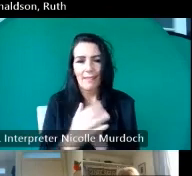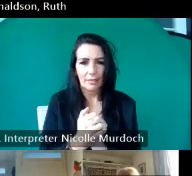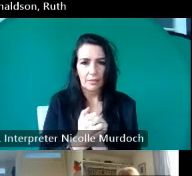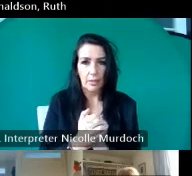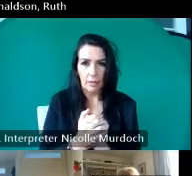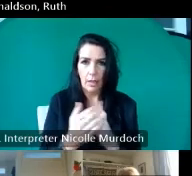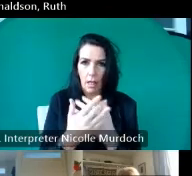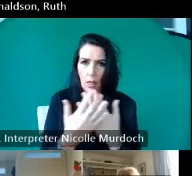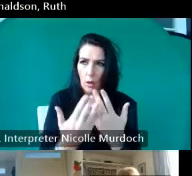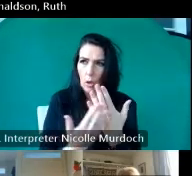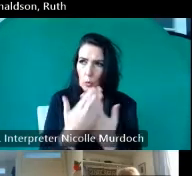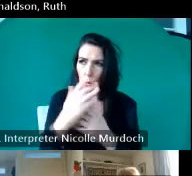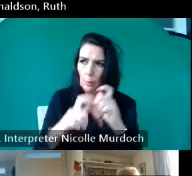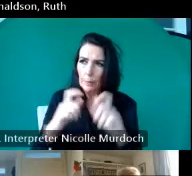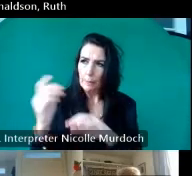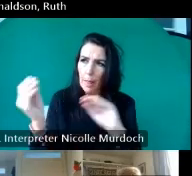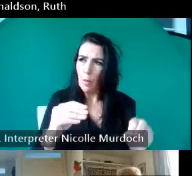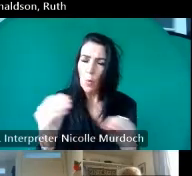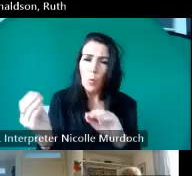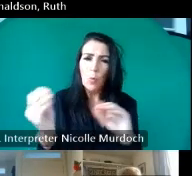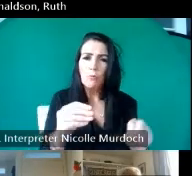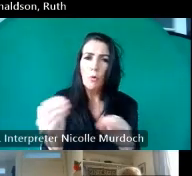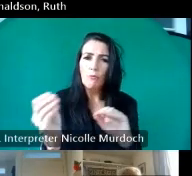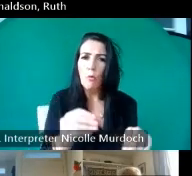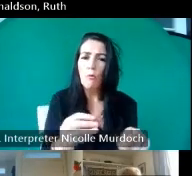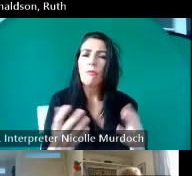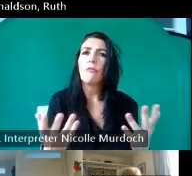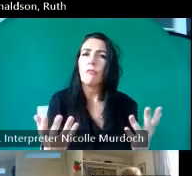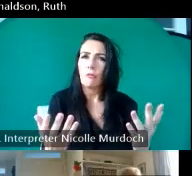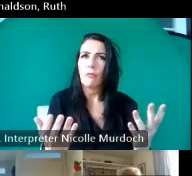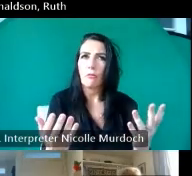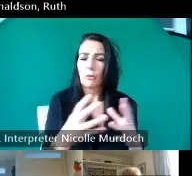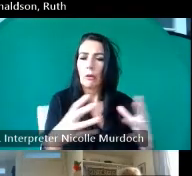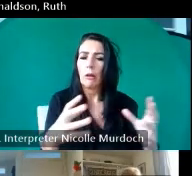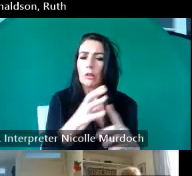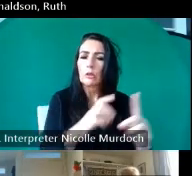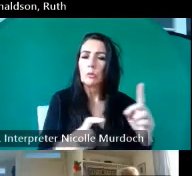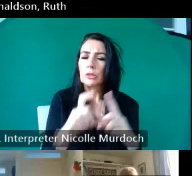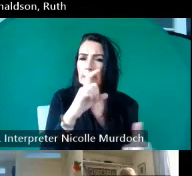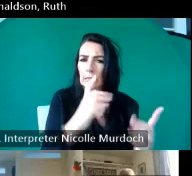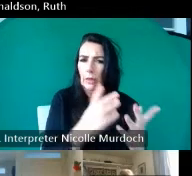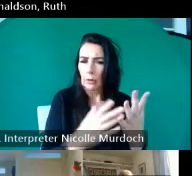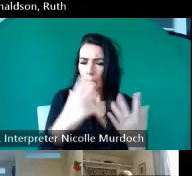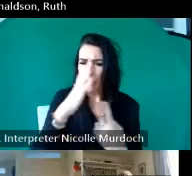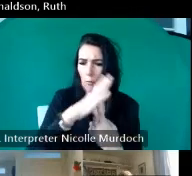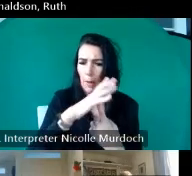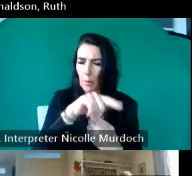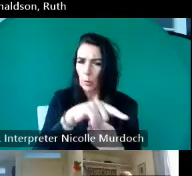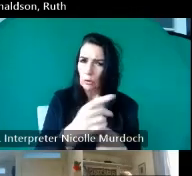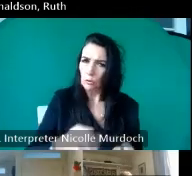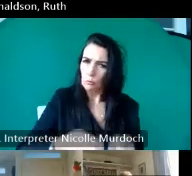these communities and I found that it was really important to on Earth both the past and also tell